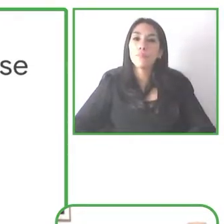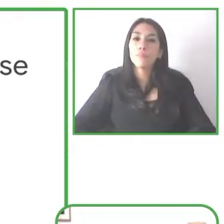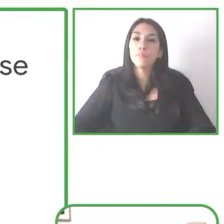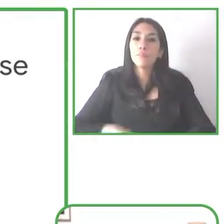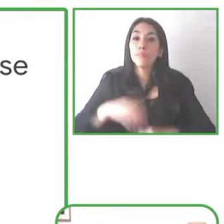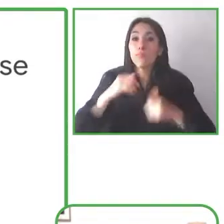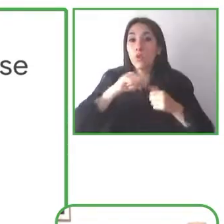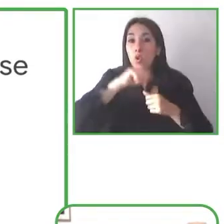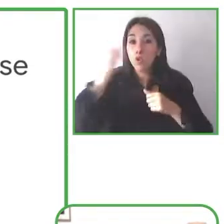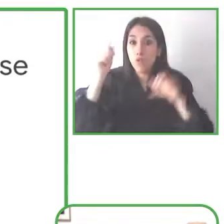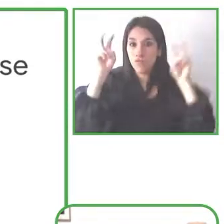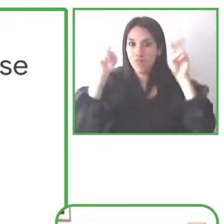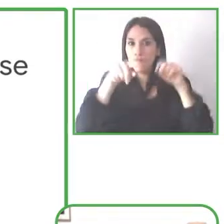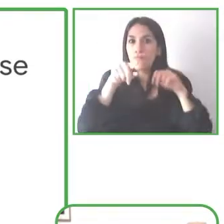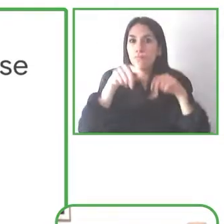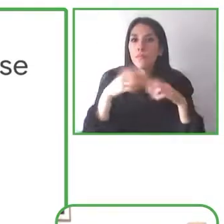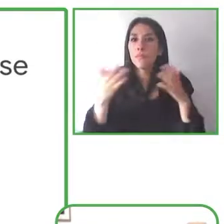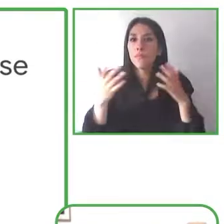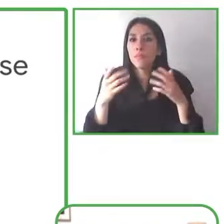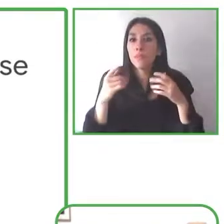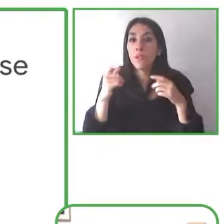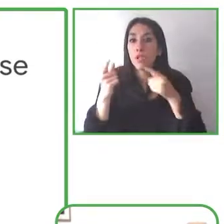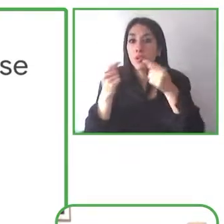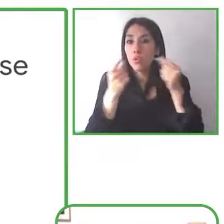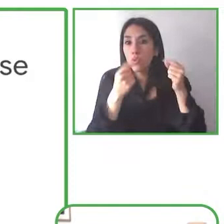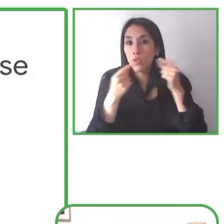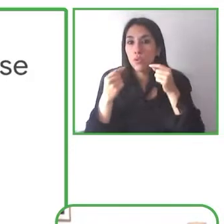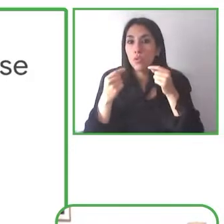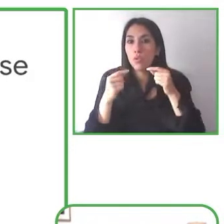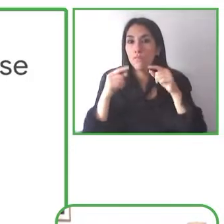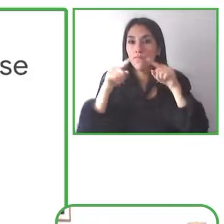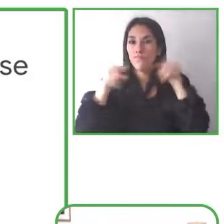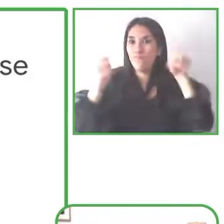etc., it's also important to know about Chrome's Lighthouse